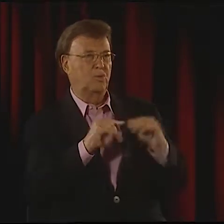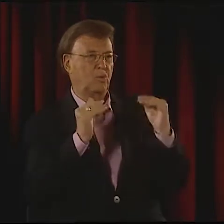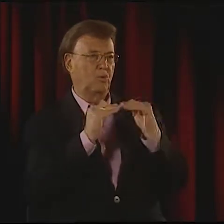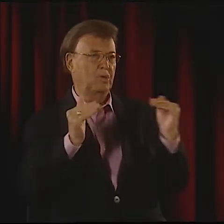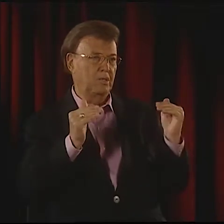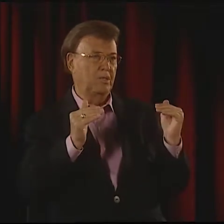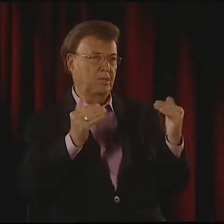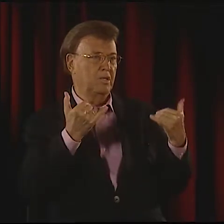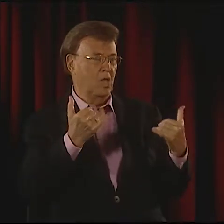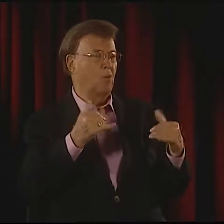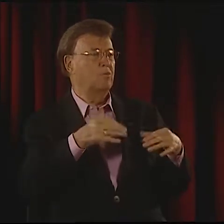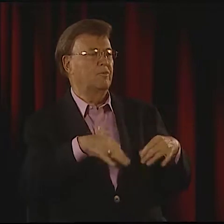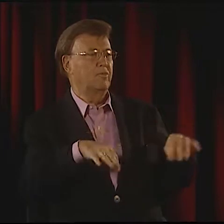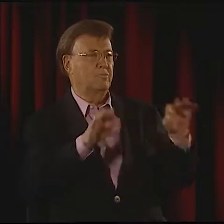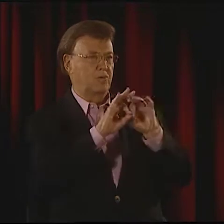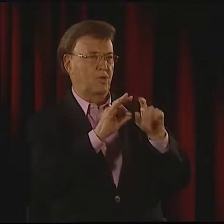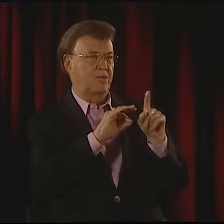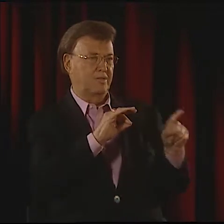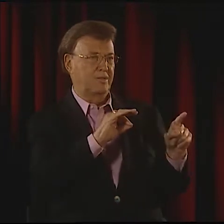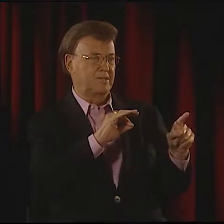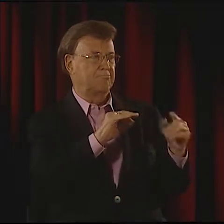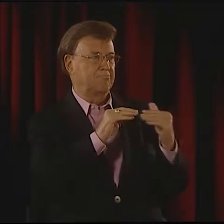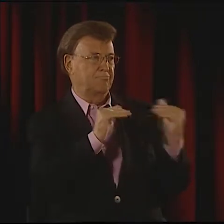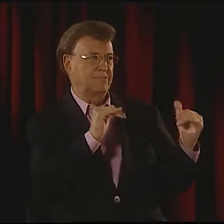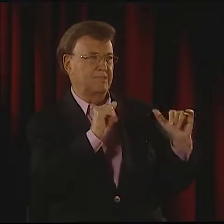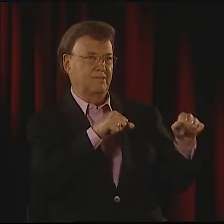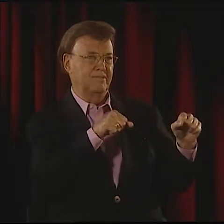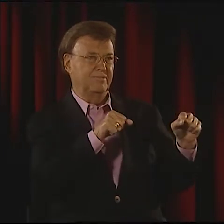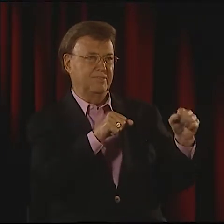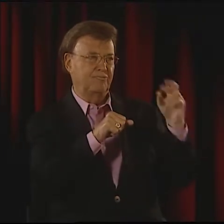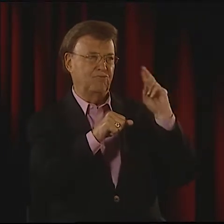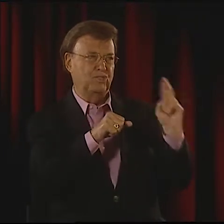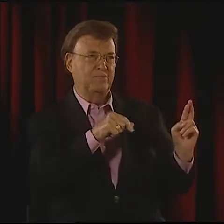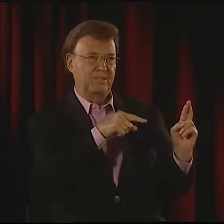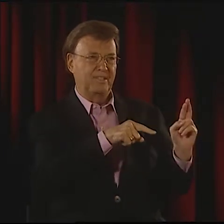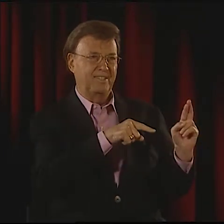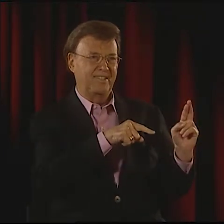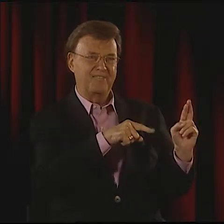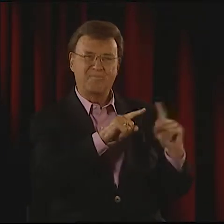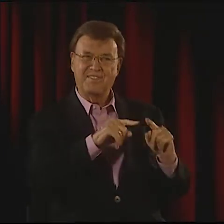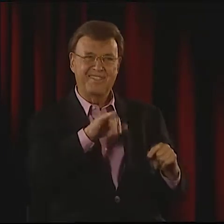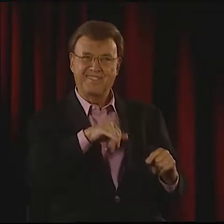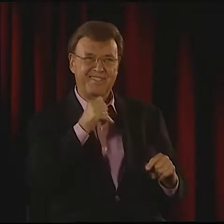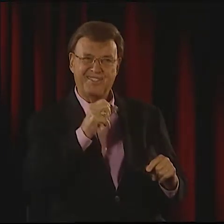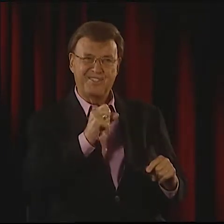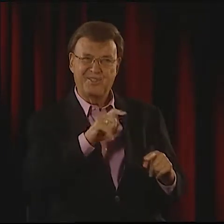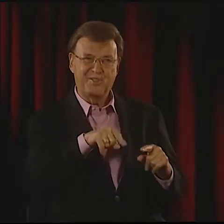IT WAS A SMALL, LITTLE LANGUAGE USED IN OUR CIRCLE. NOW WE KNOW IT'S ON THE PAR WITH ENGLISH,